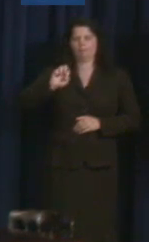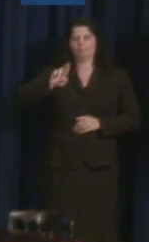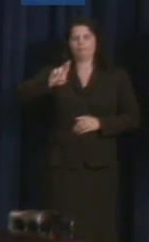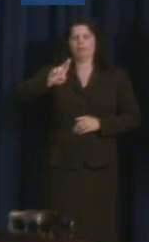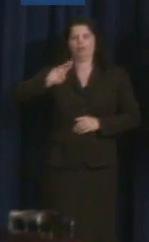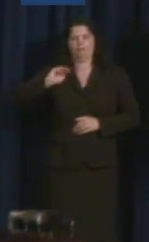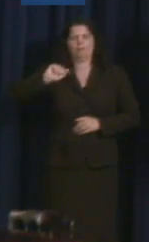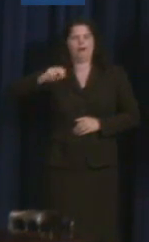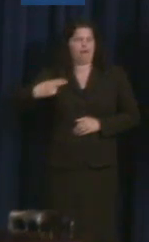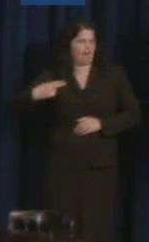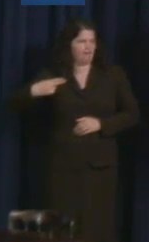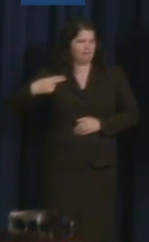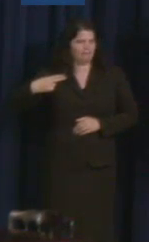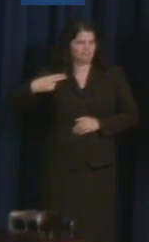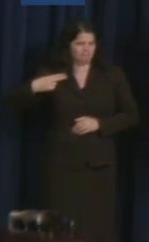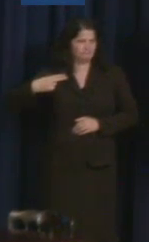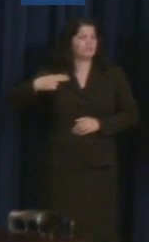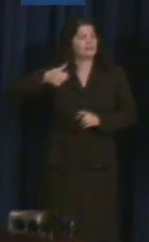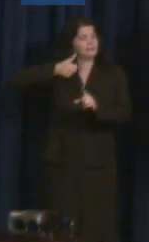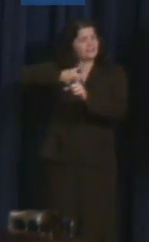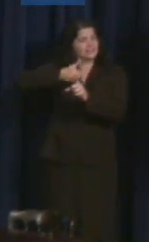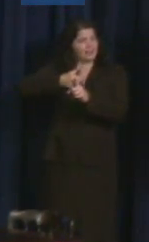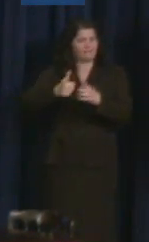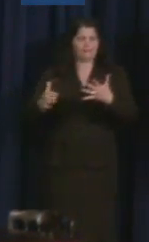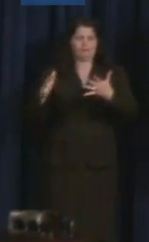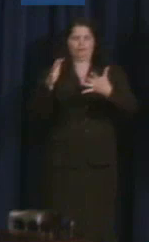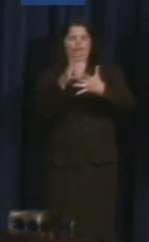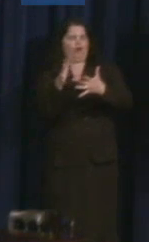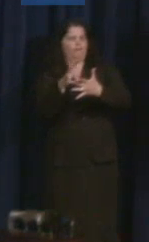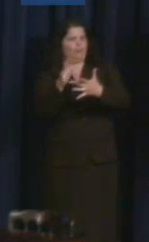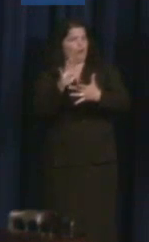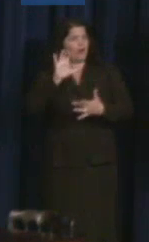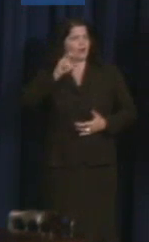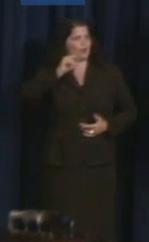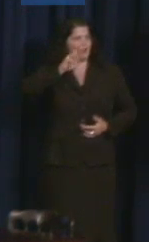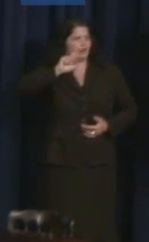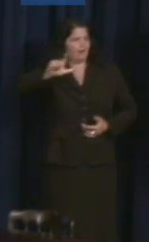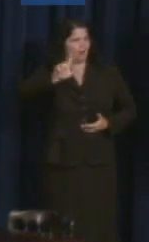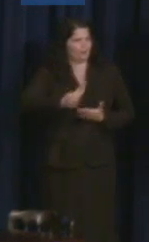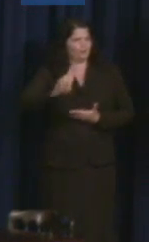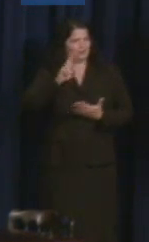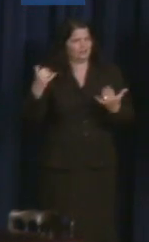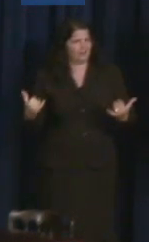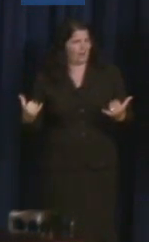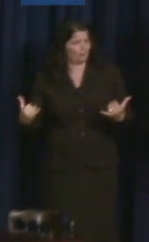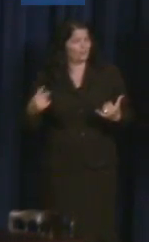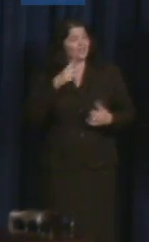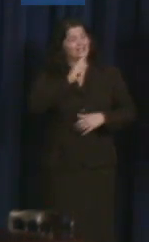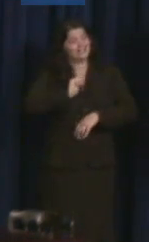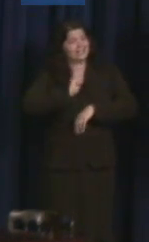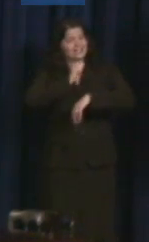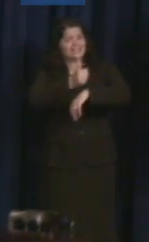Cornell University, where he started an assistive technology blog to help others with disabilities